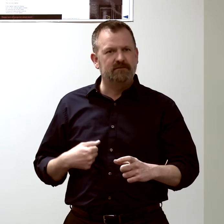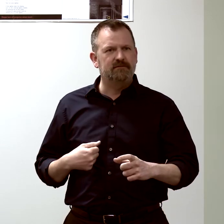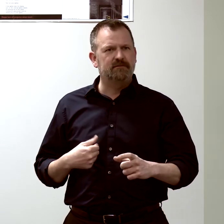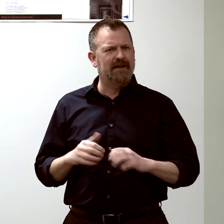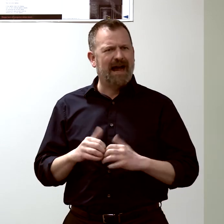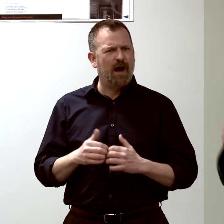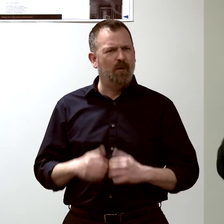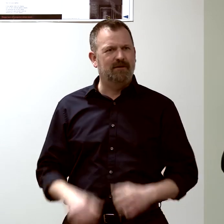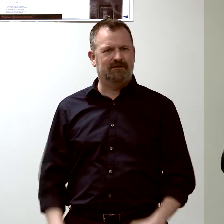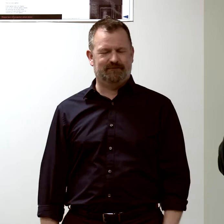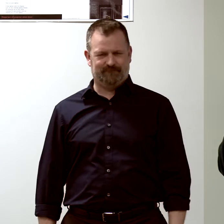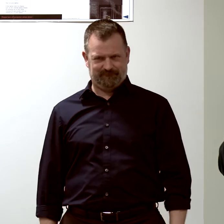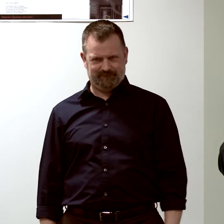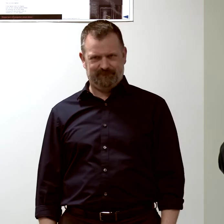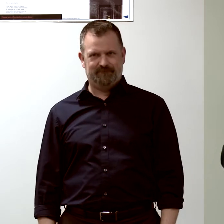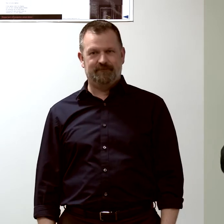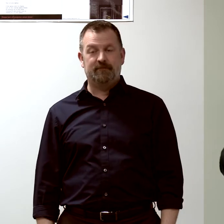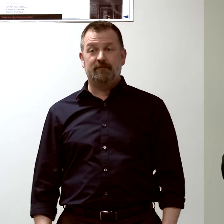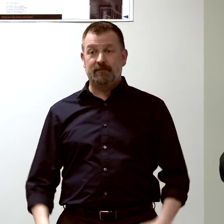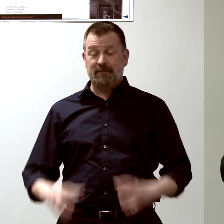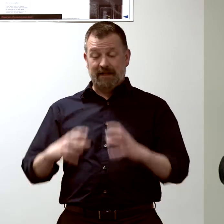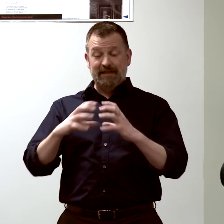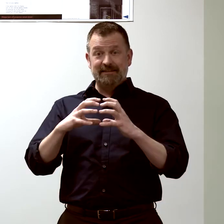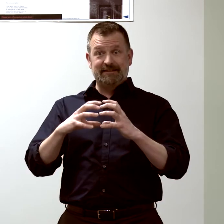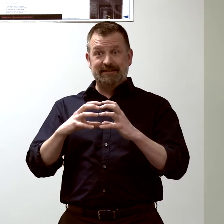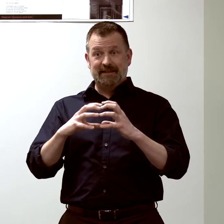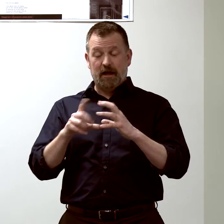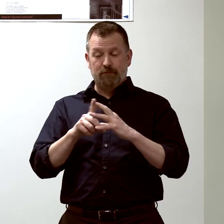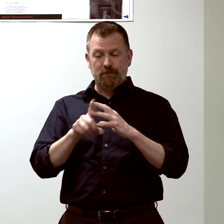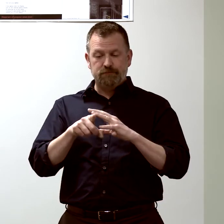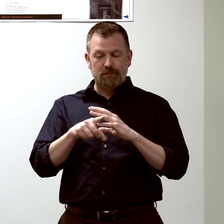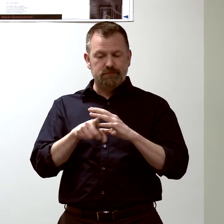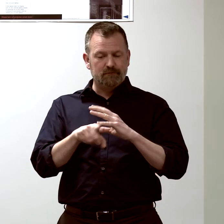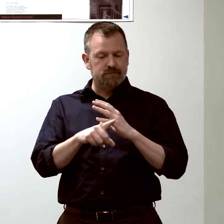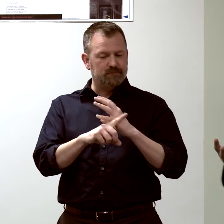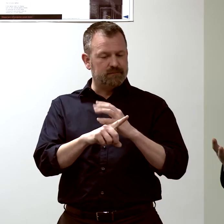by labeling the proteins that allow you to distinguish